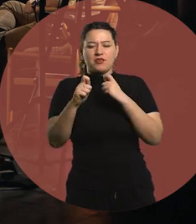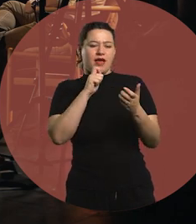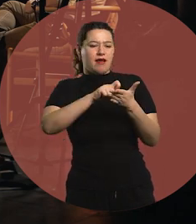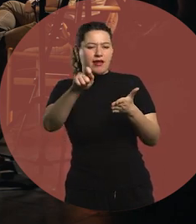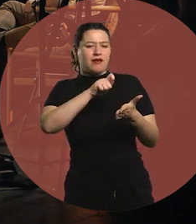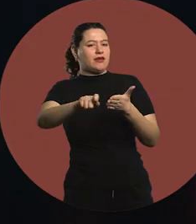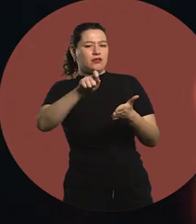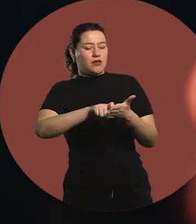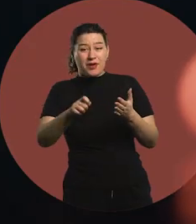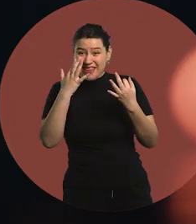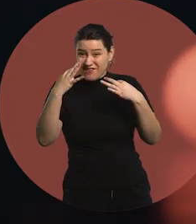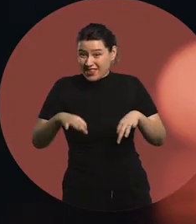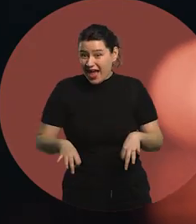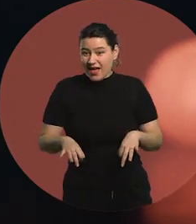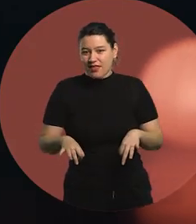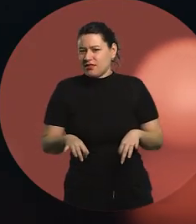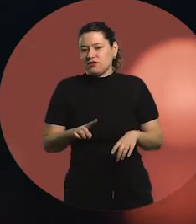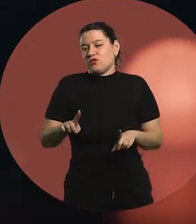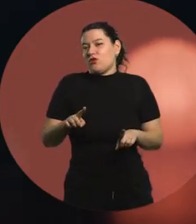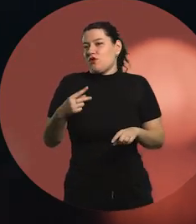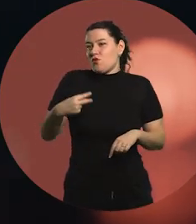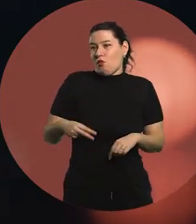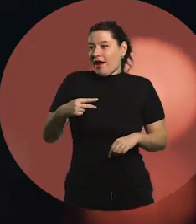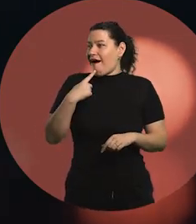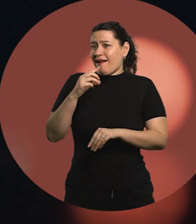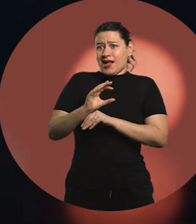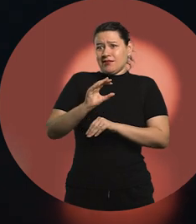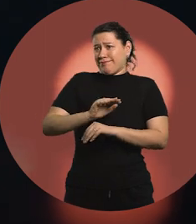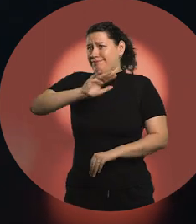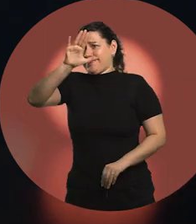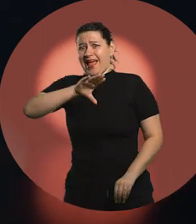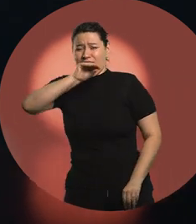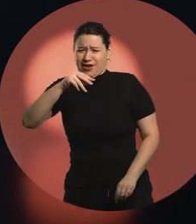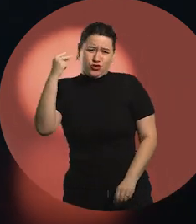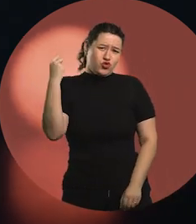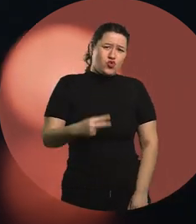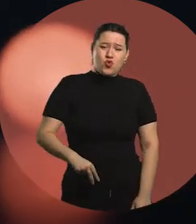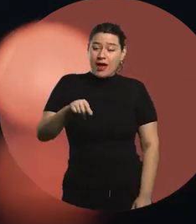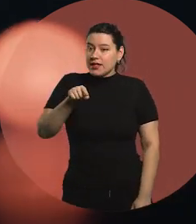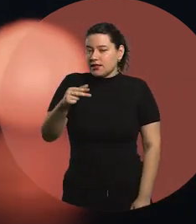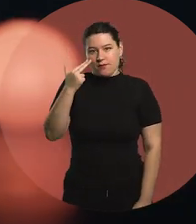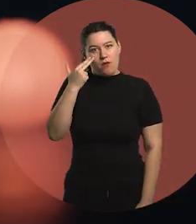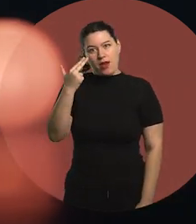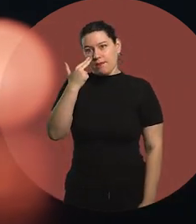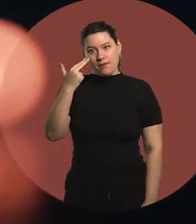I never raised my hand in class. It was a problem I had.